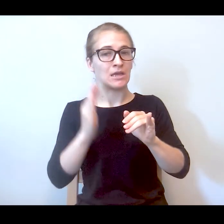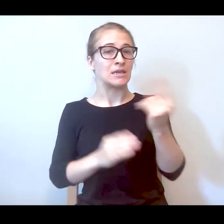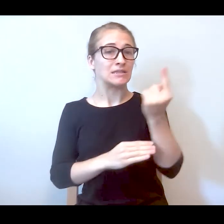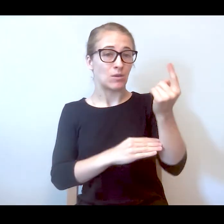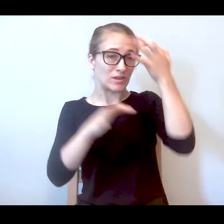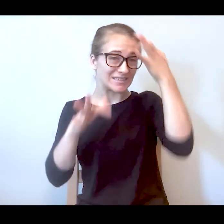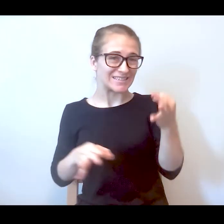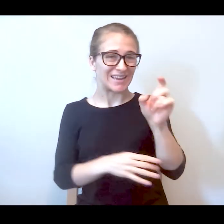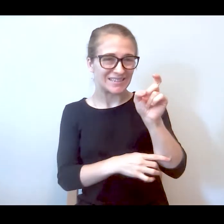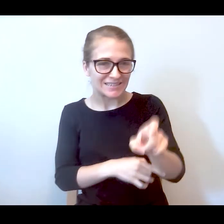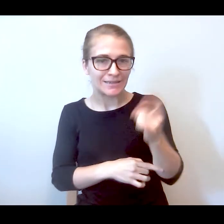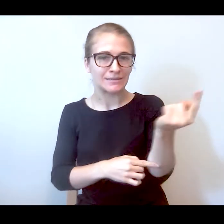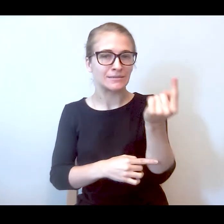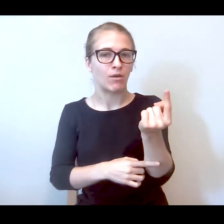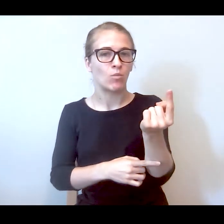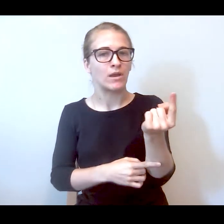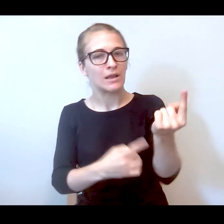somebody to come and help them with a crisis and the